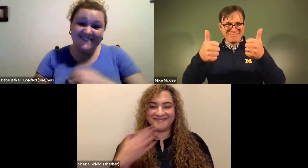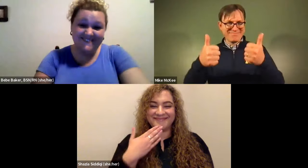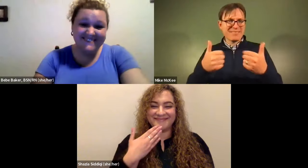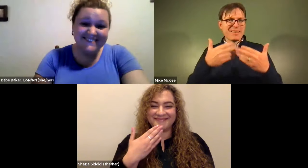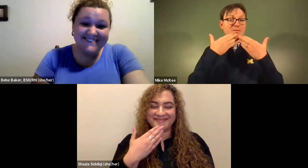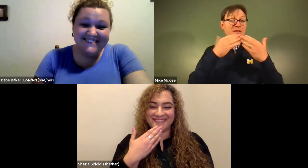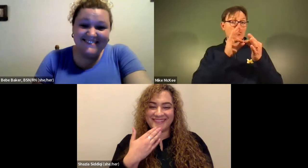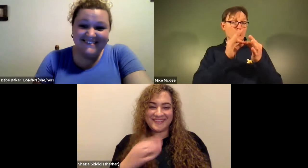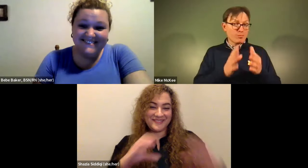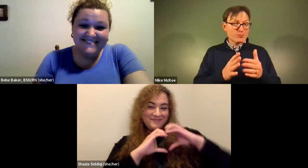Cristine Saunders: Kate is having been.